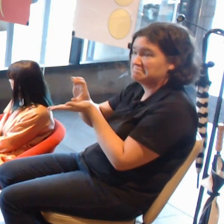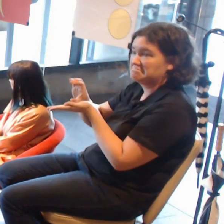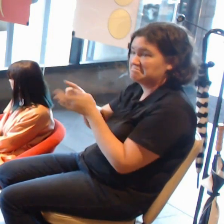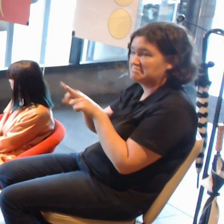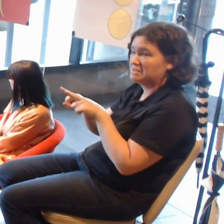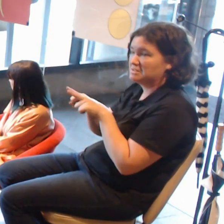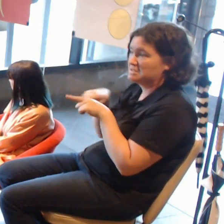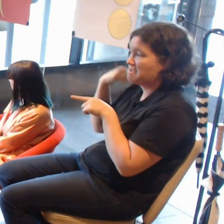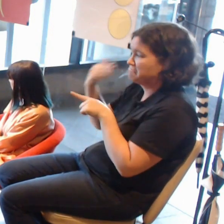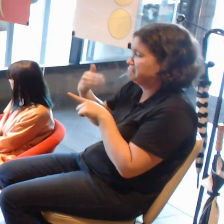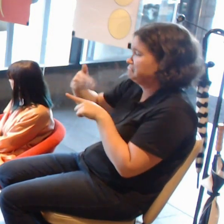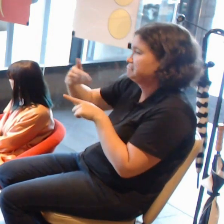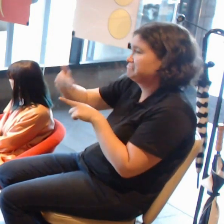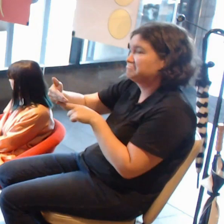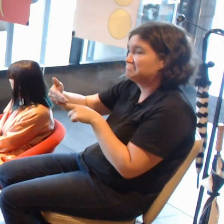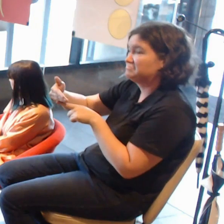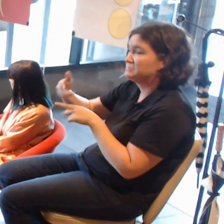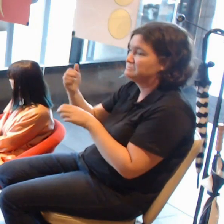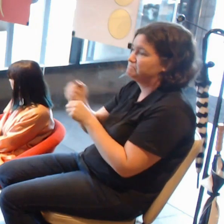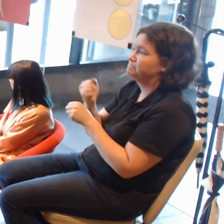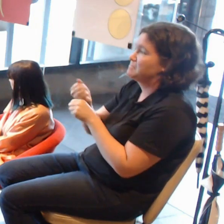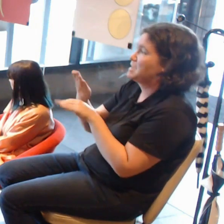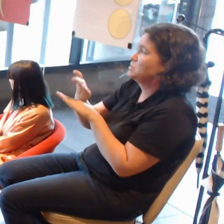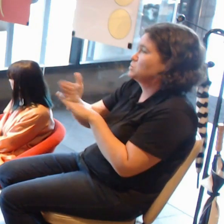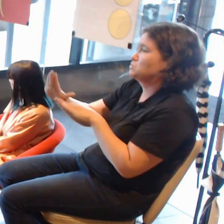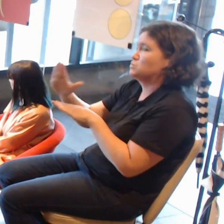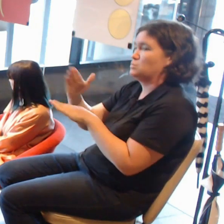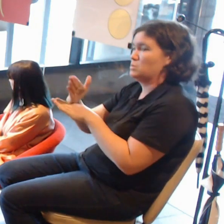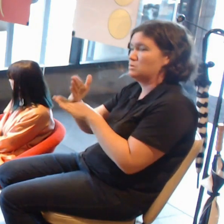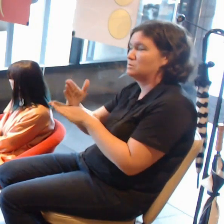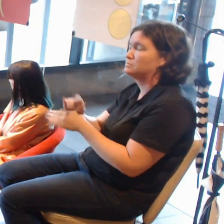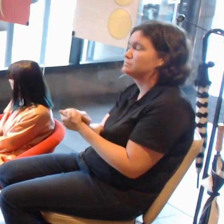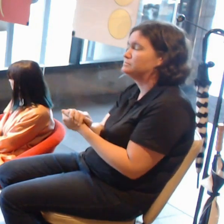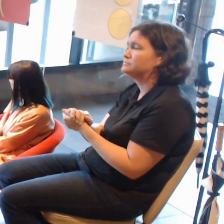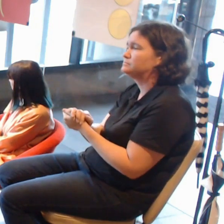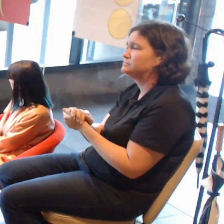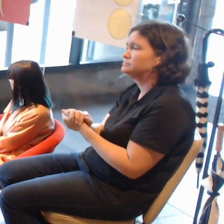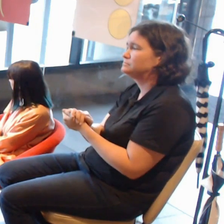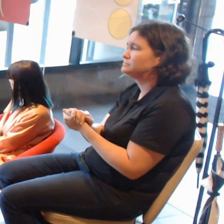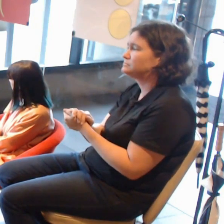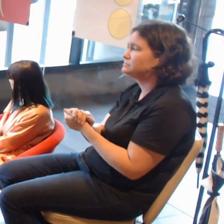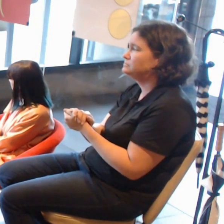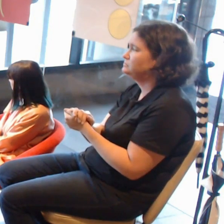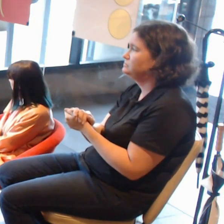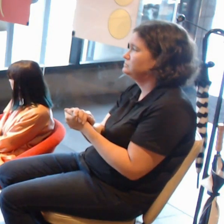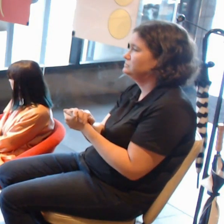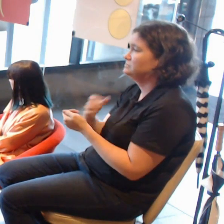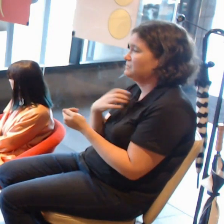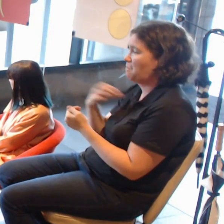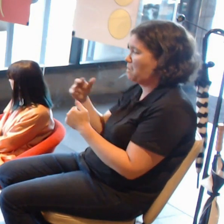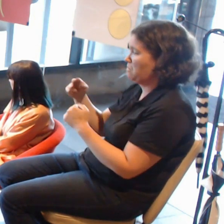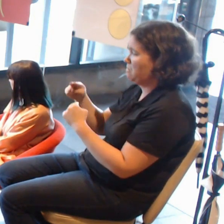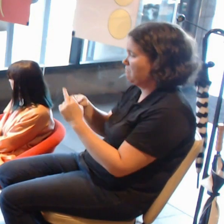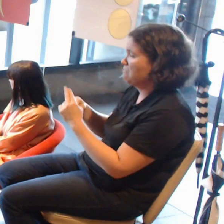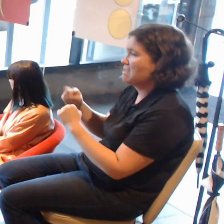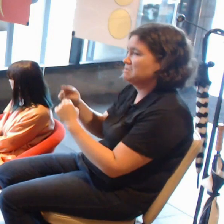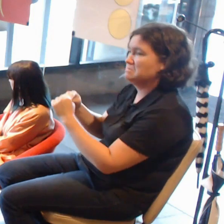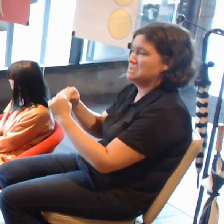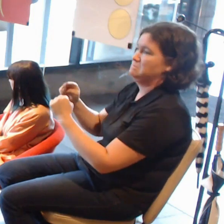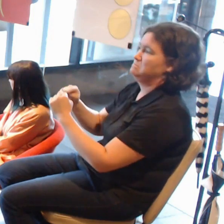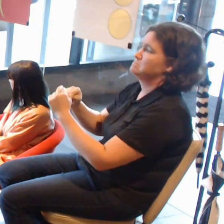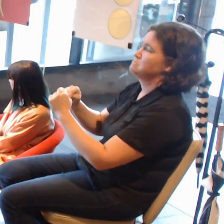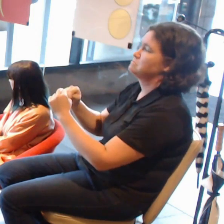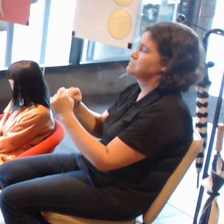to produce new work that is more developmental or creative.